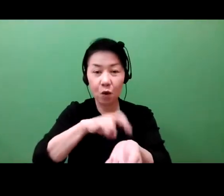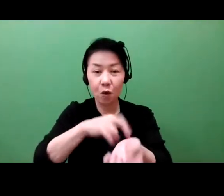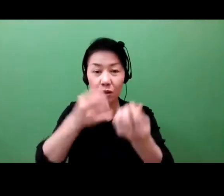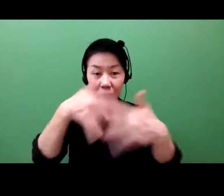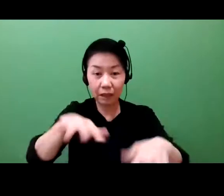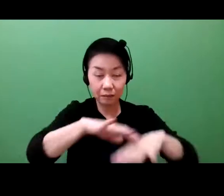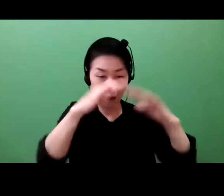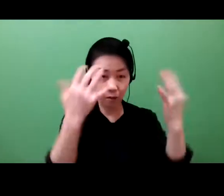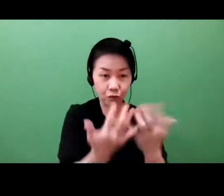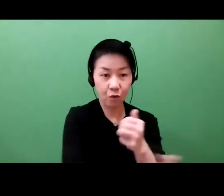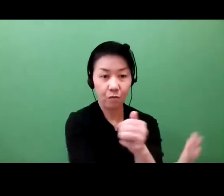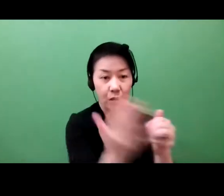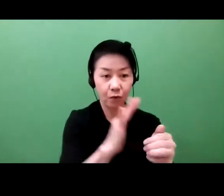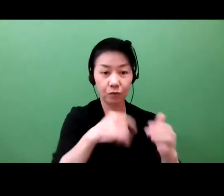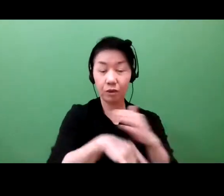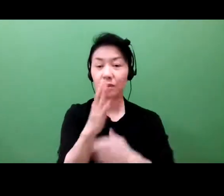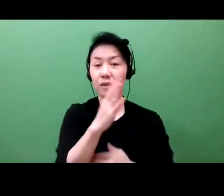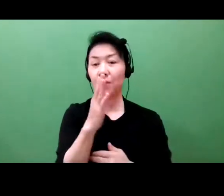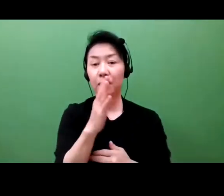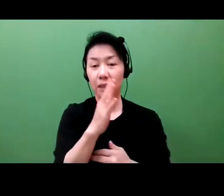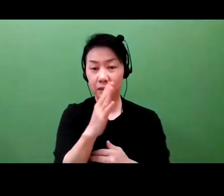and then how do you then build a portfolio around that?